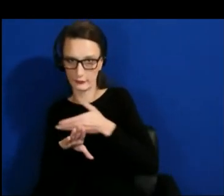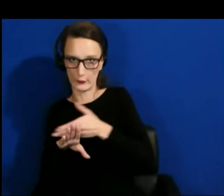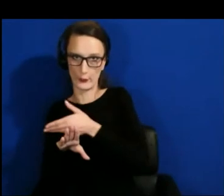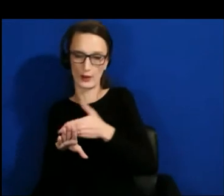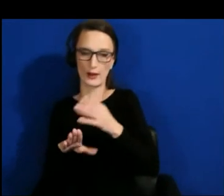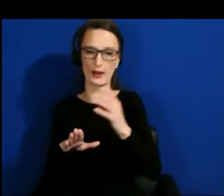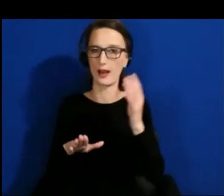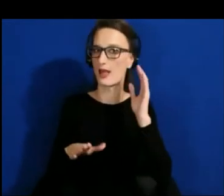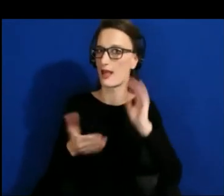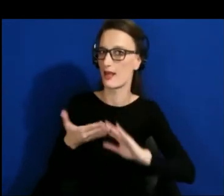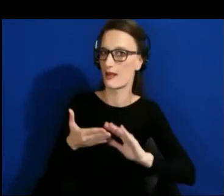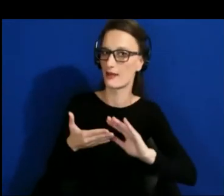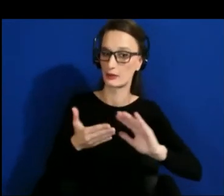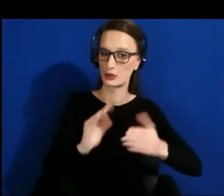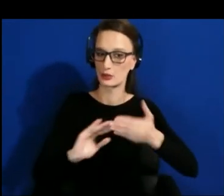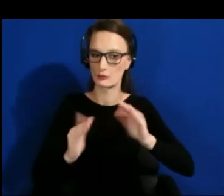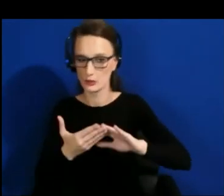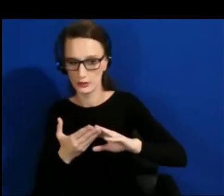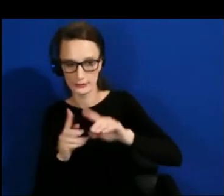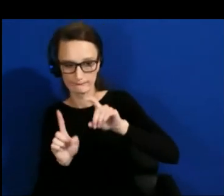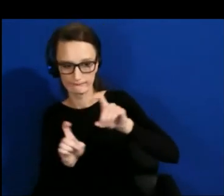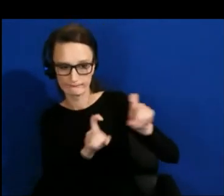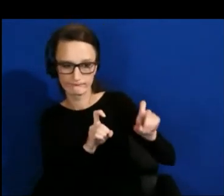know, people are having difficulty with, building resources around those ones.